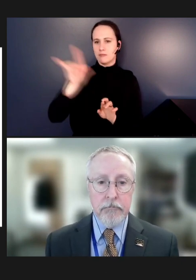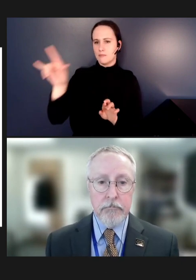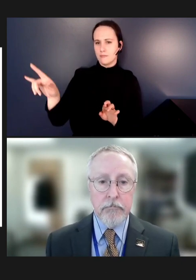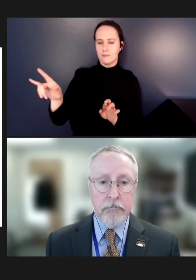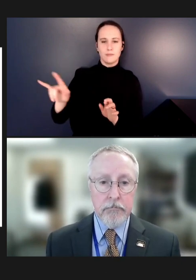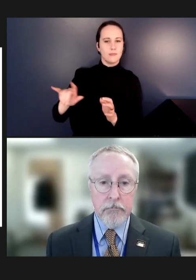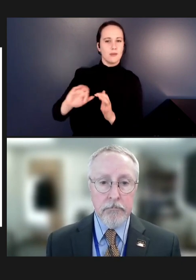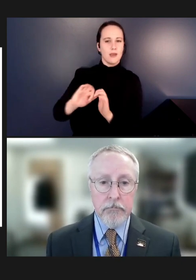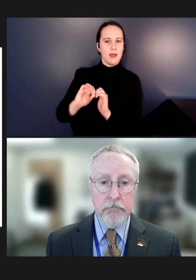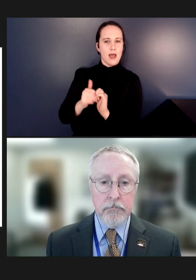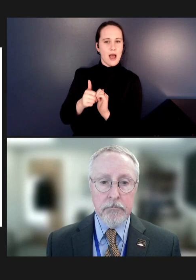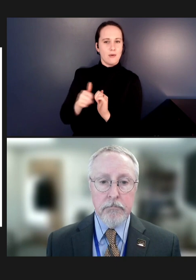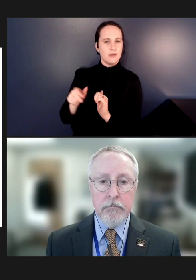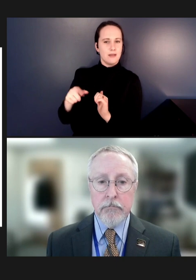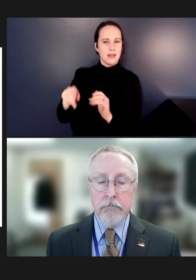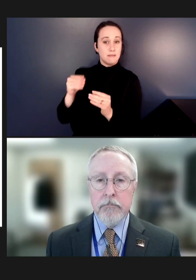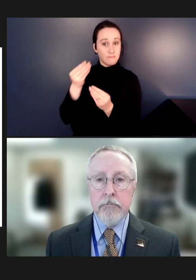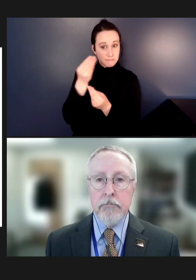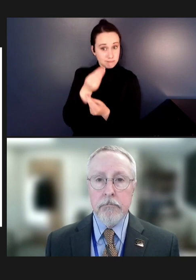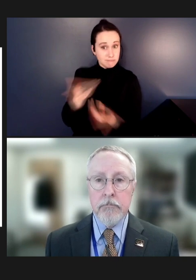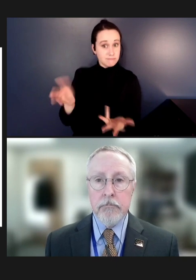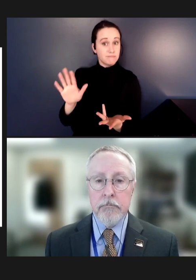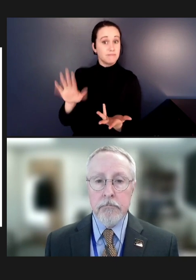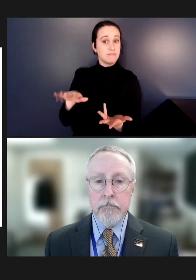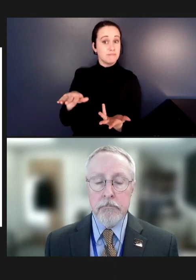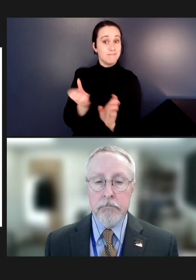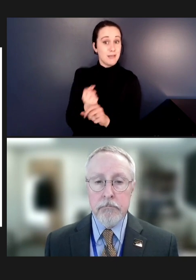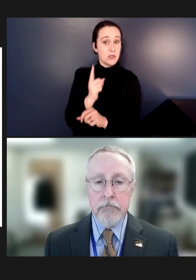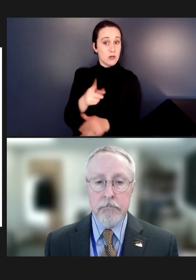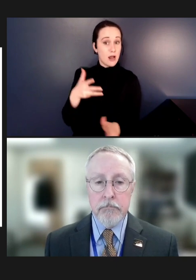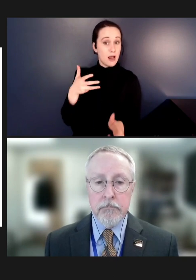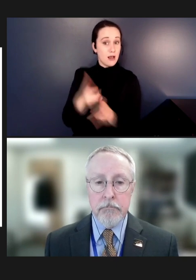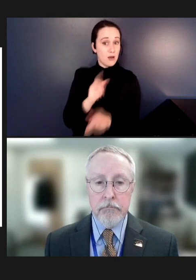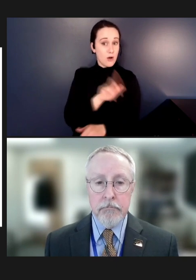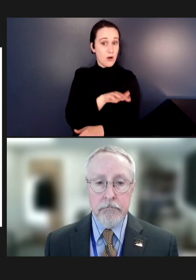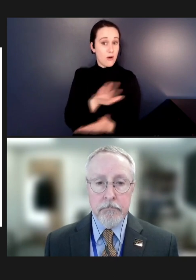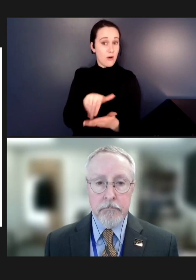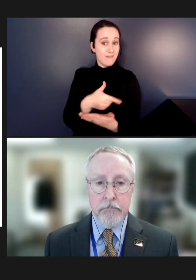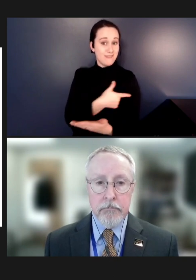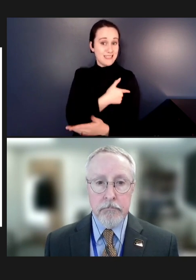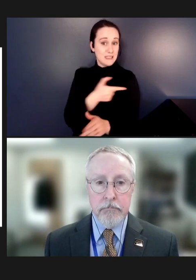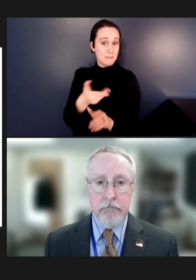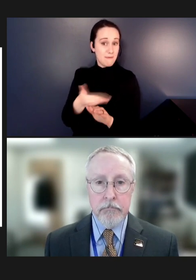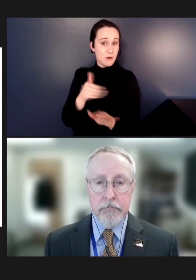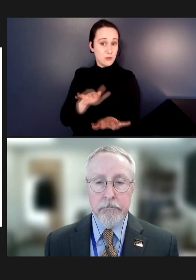those who aren't seeking clinical encounters before -- clinical care before going overseas?